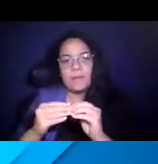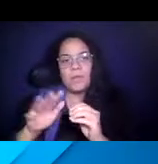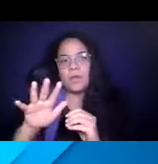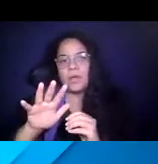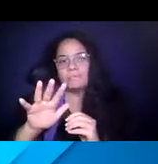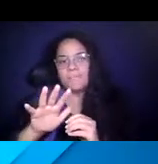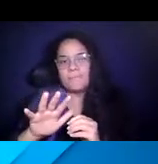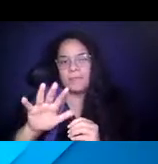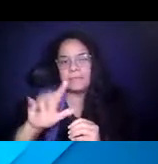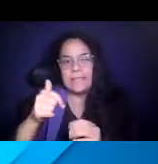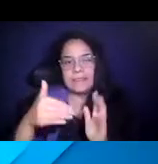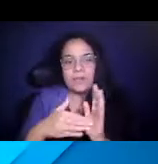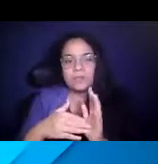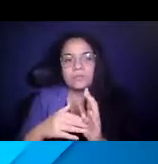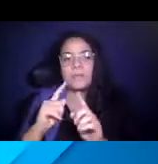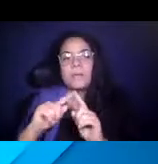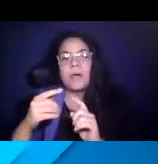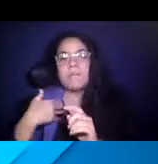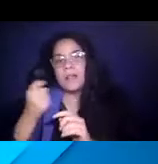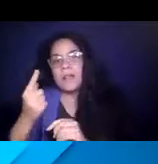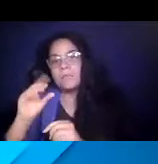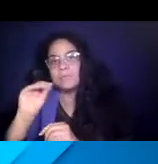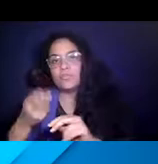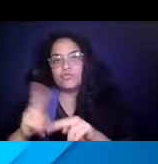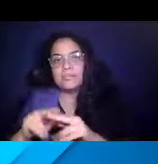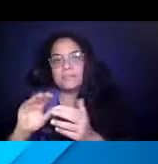14:52:53 But in about 11% increase from where we were last June.